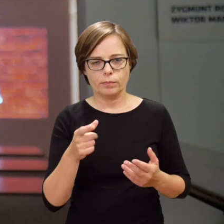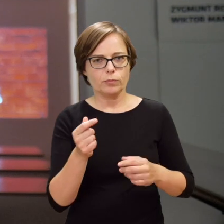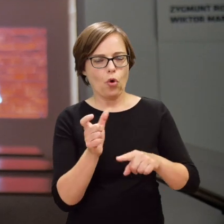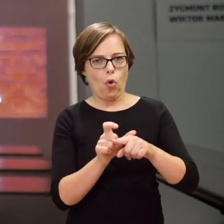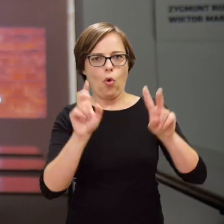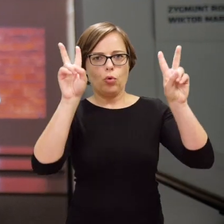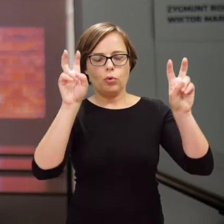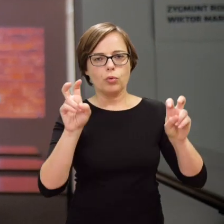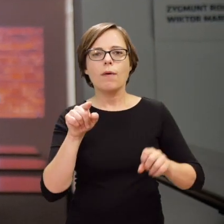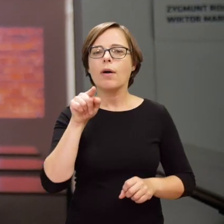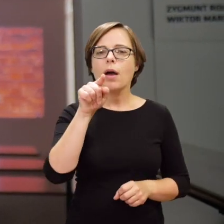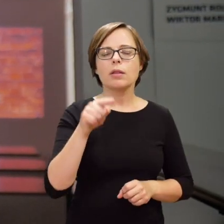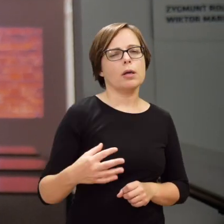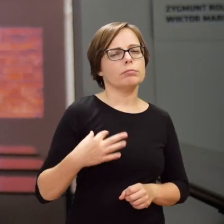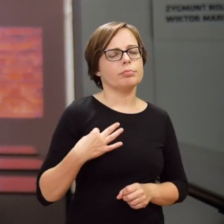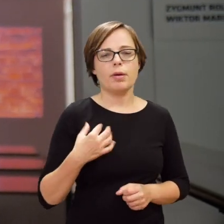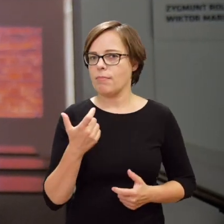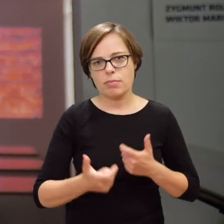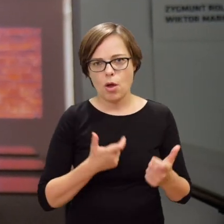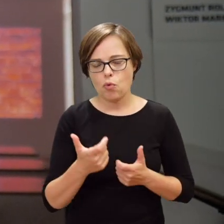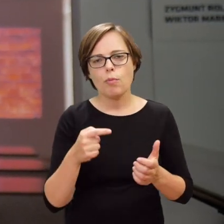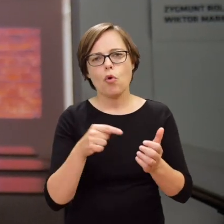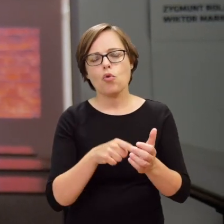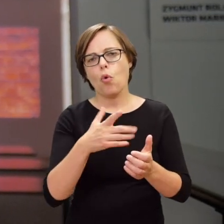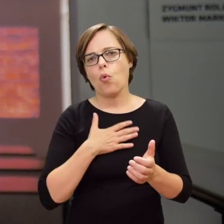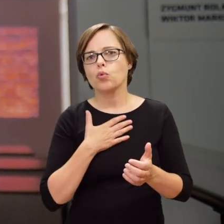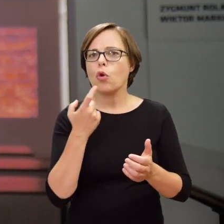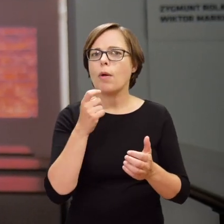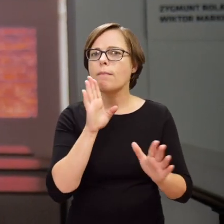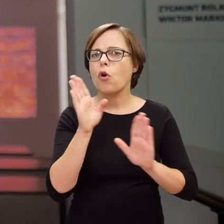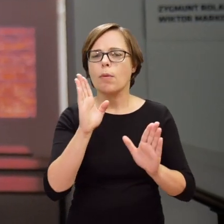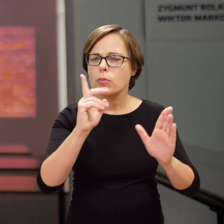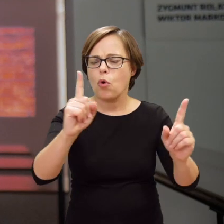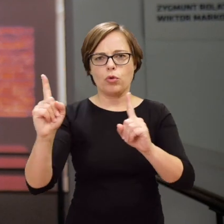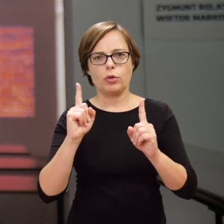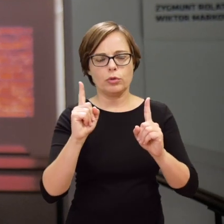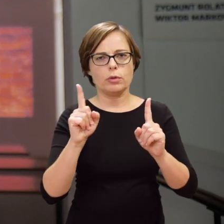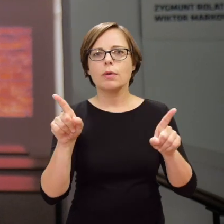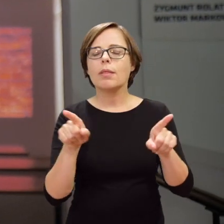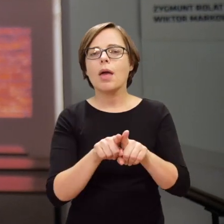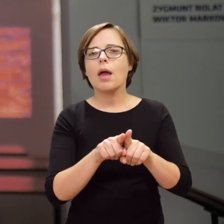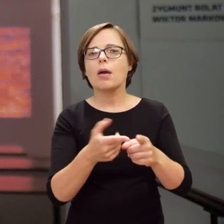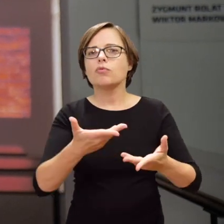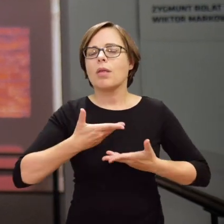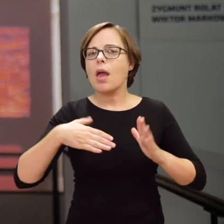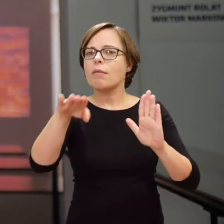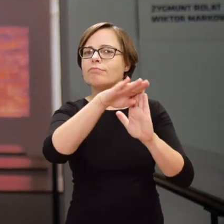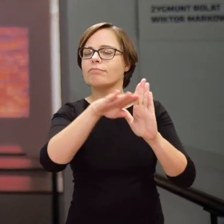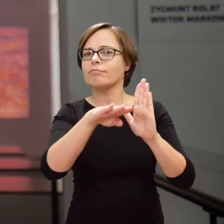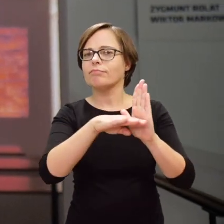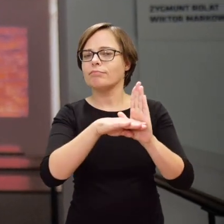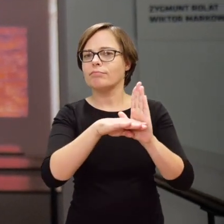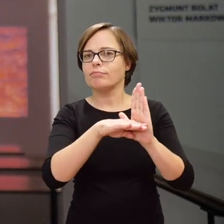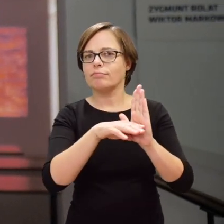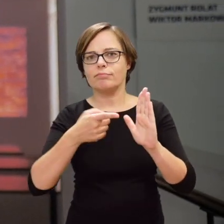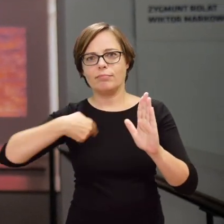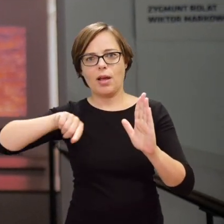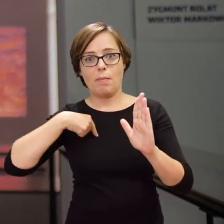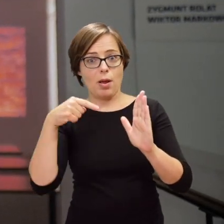The words ‘Thou Shalt Not Be Indifferent’ are a guideline—they point us